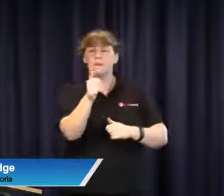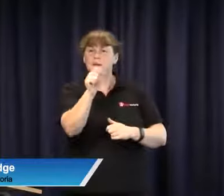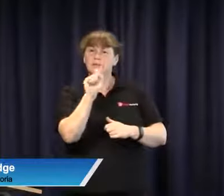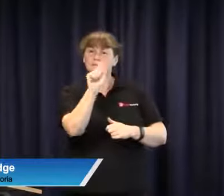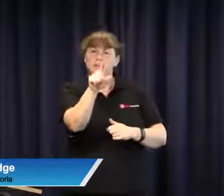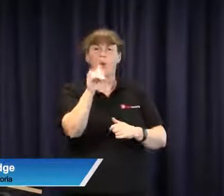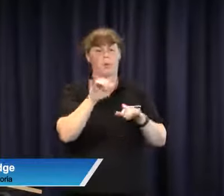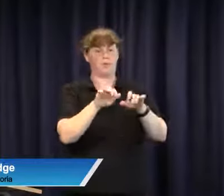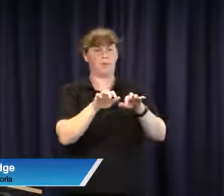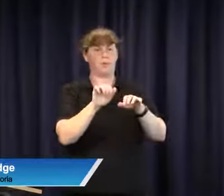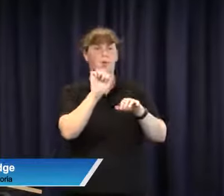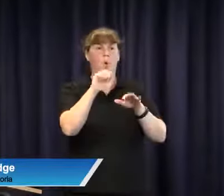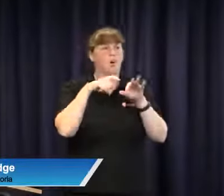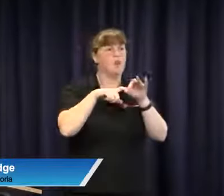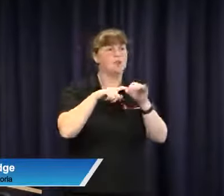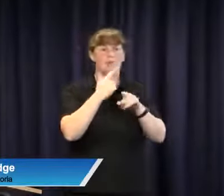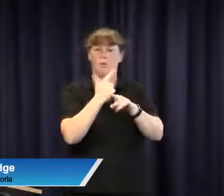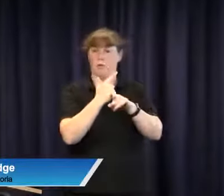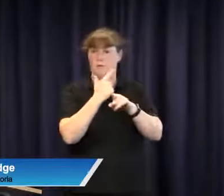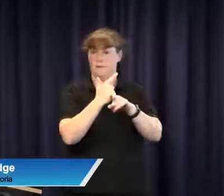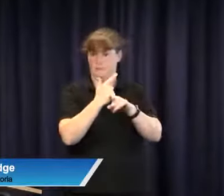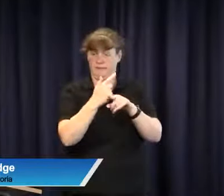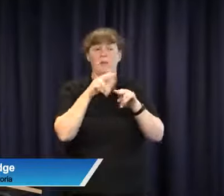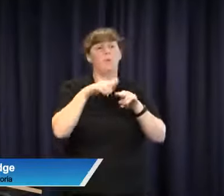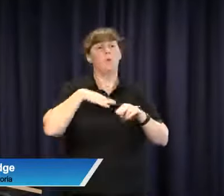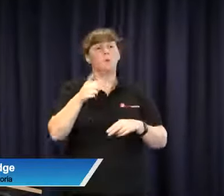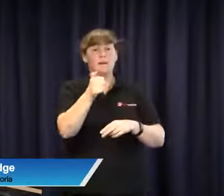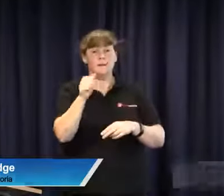Those of you who are connected to the internet this afternoon and to our live streaming will